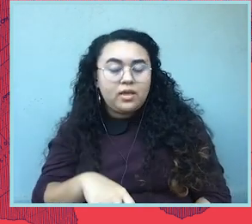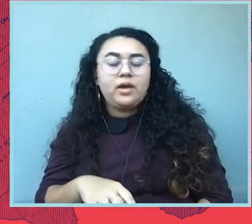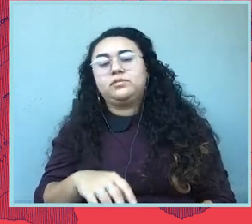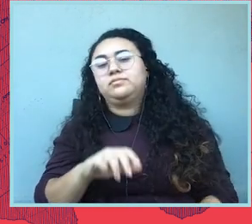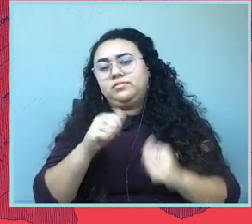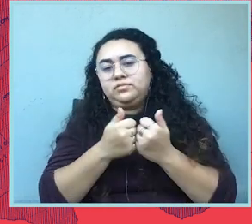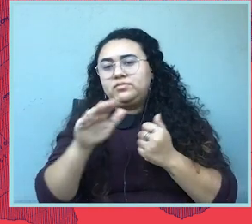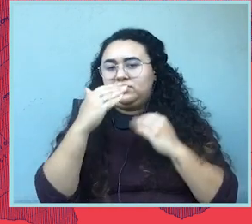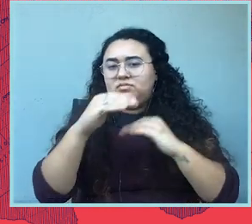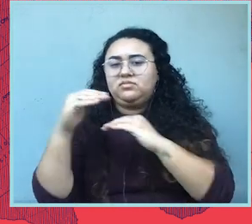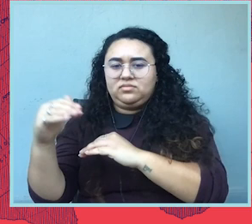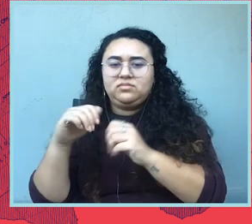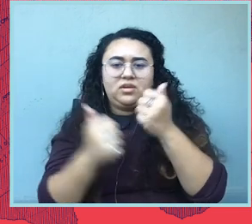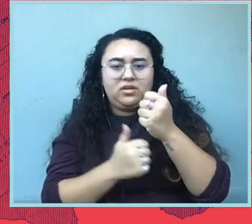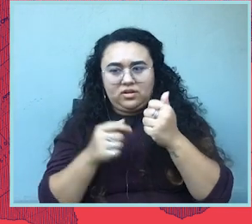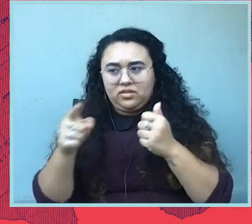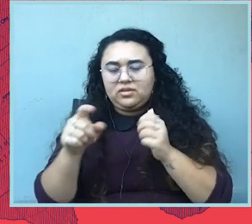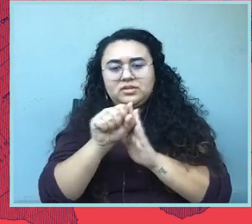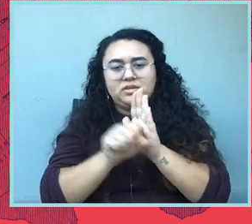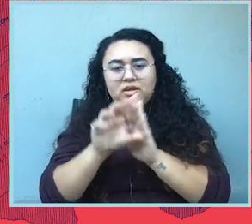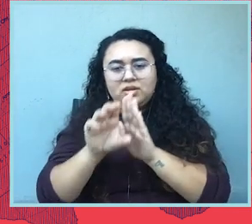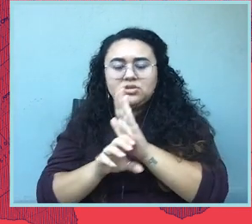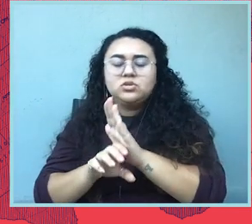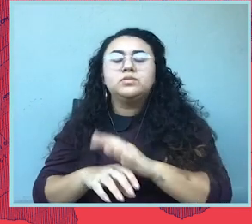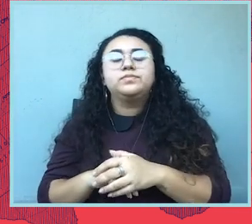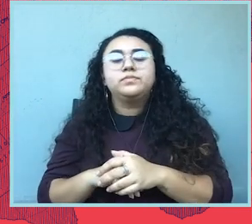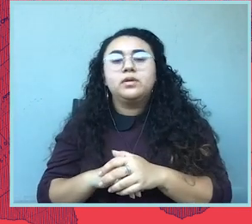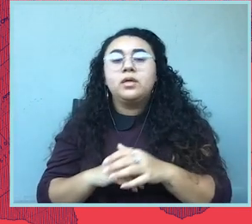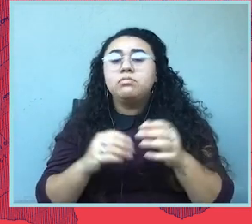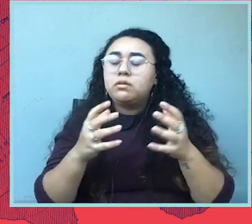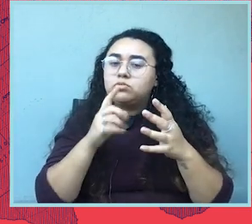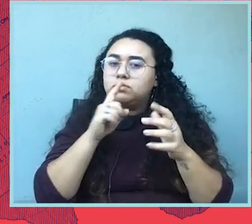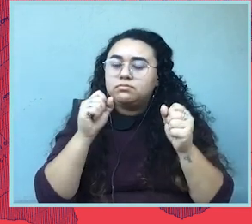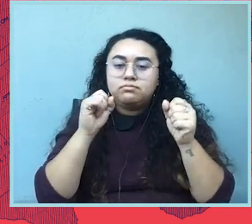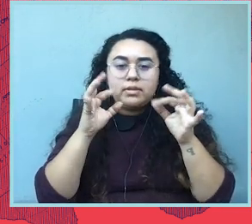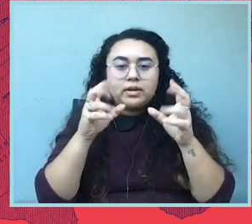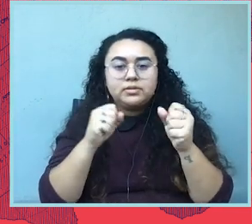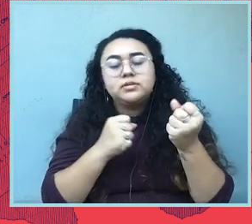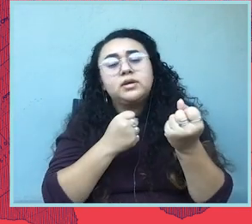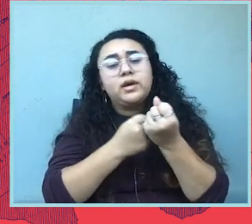And we also have a tremendous advocacy program that has been using grassroots mobilization